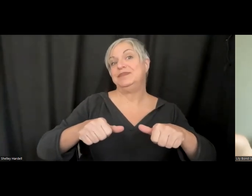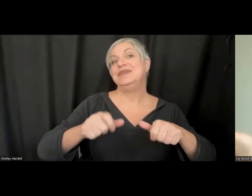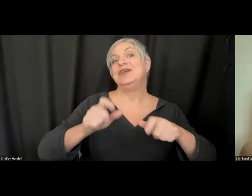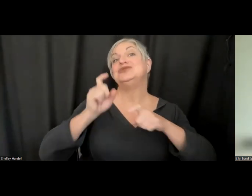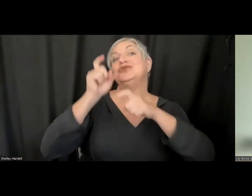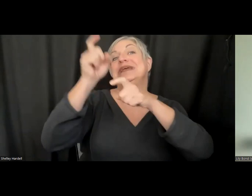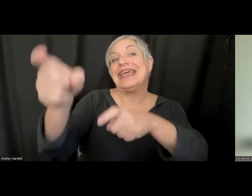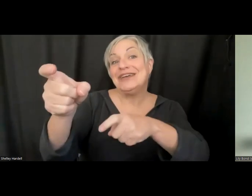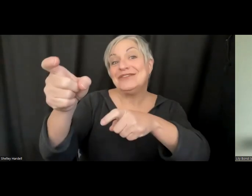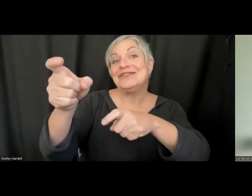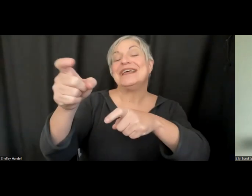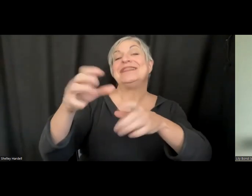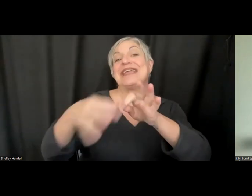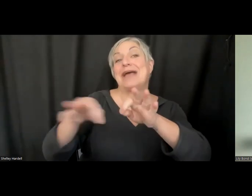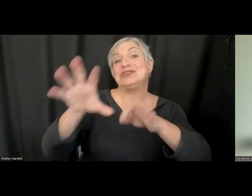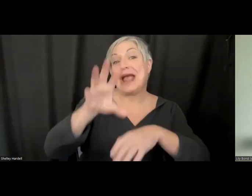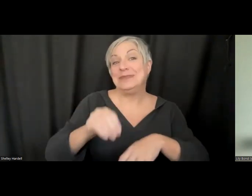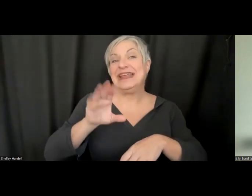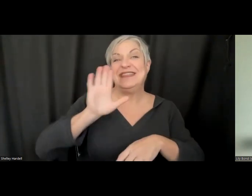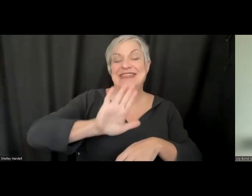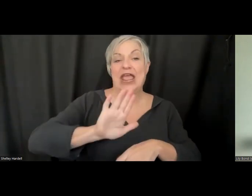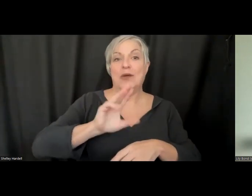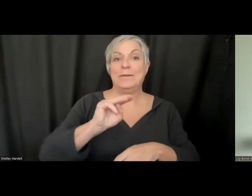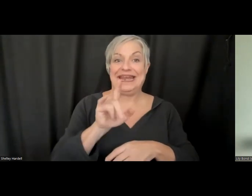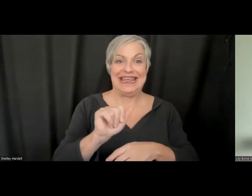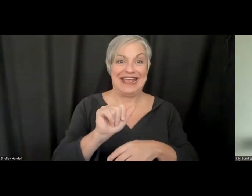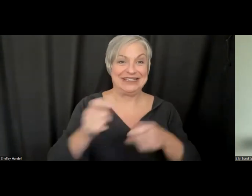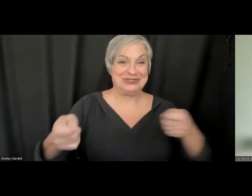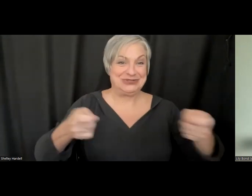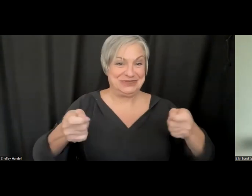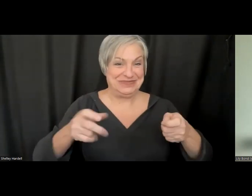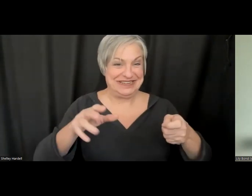asset? I think even that basic starting point is going to be a